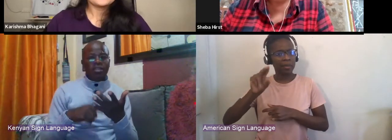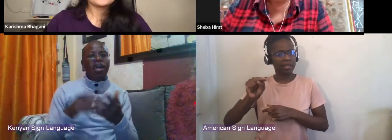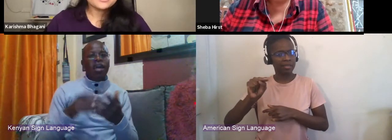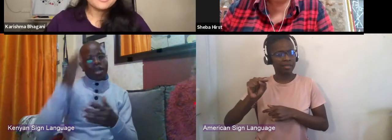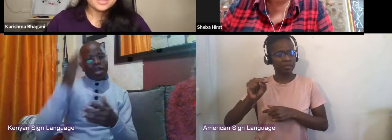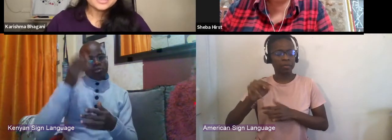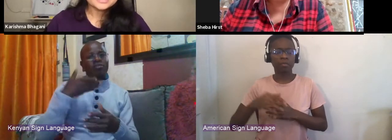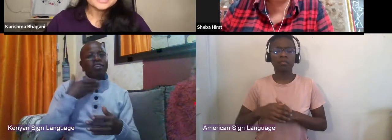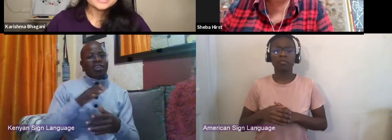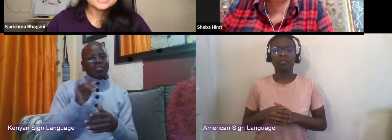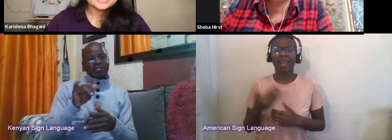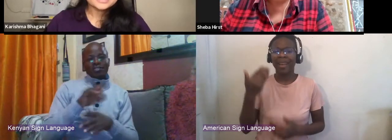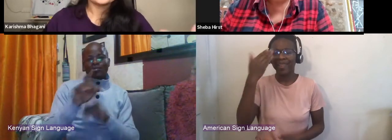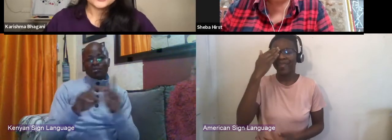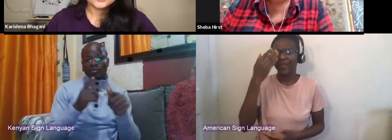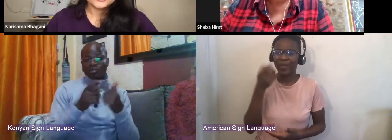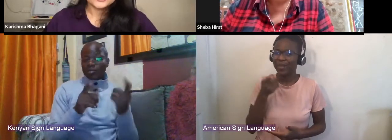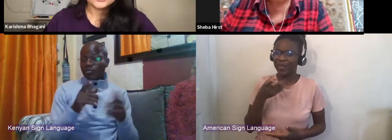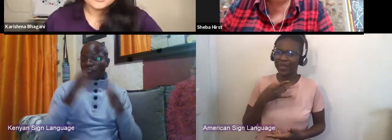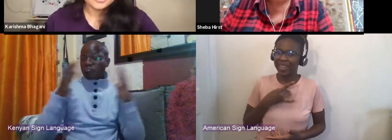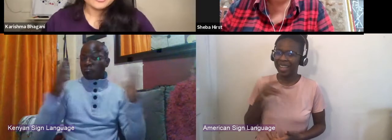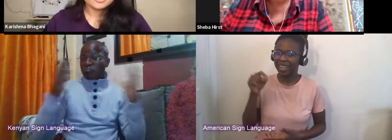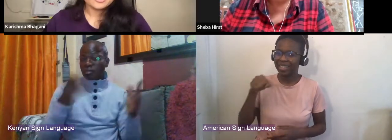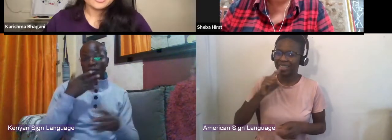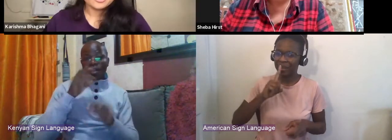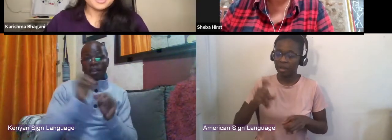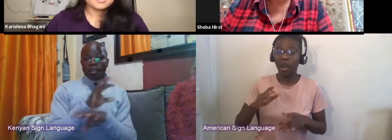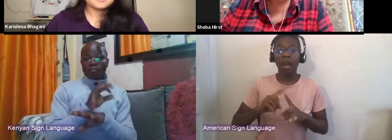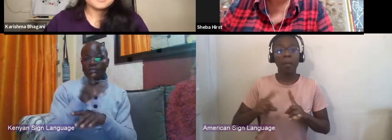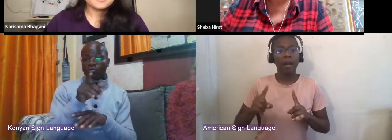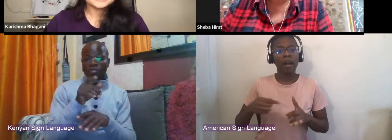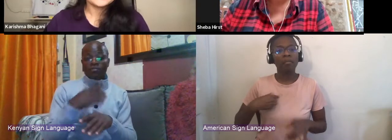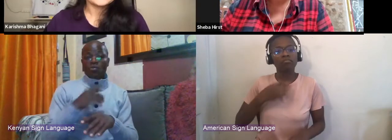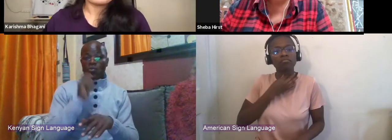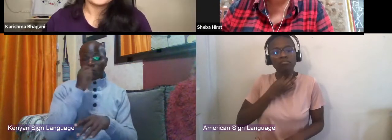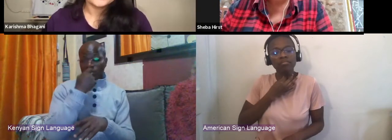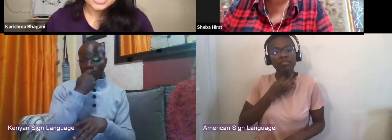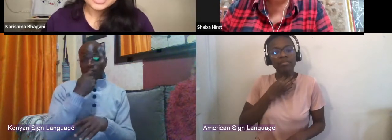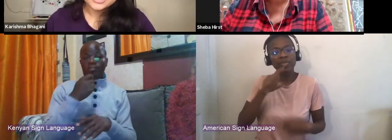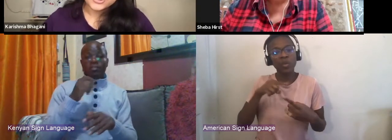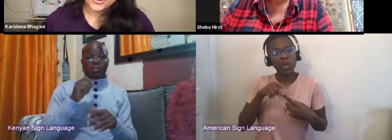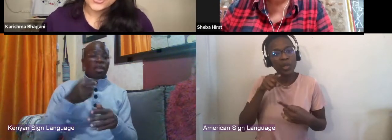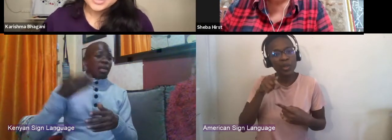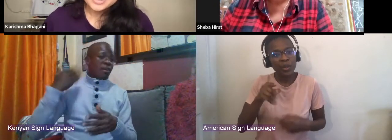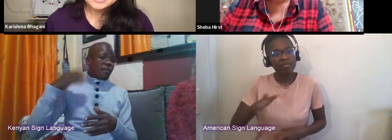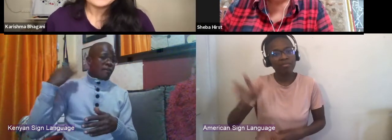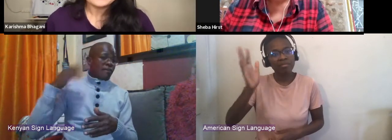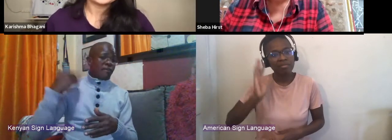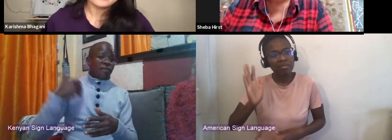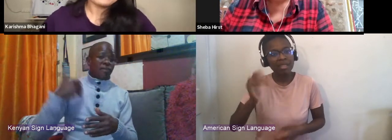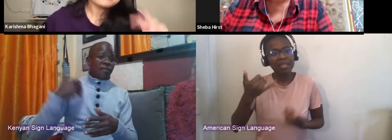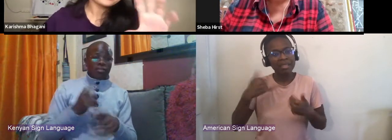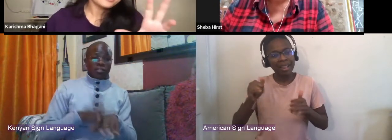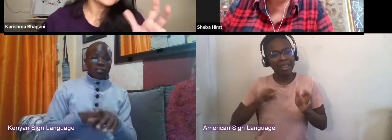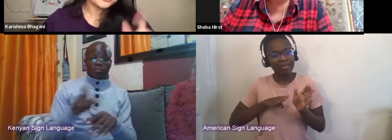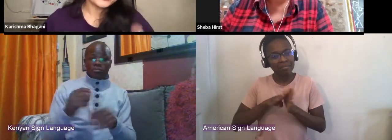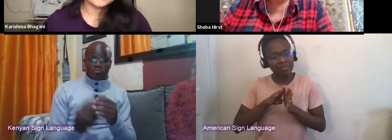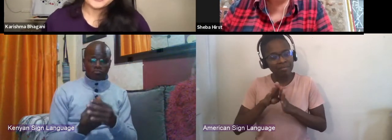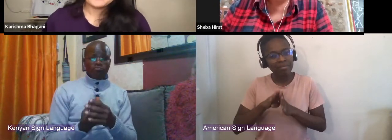but what's the biggest piece of advice you wish you had when you were still imaging? Let me see, I'm gonna switch it around a bit